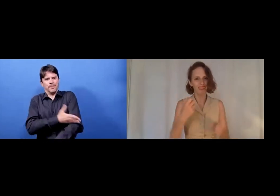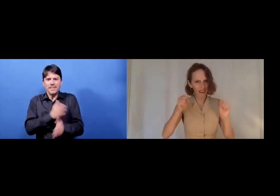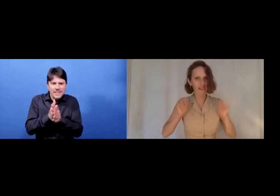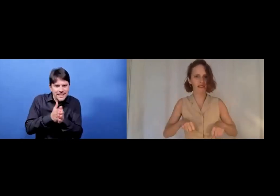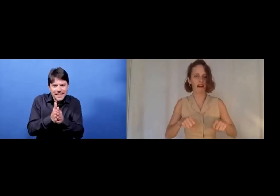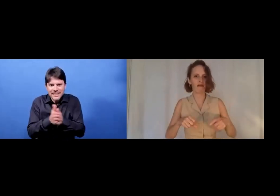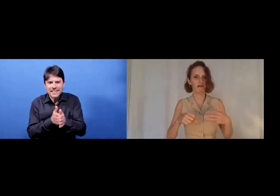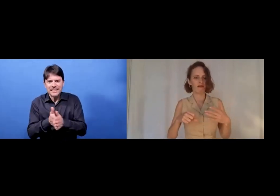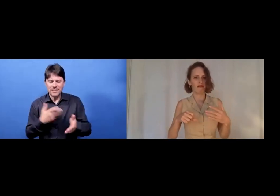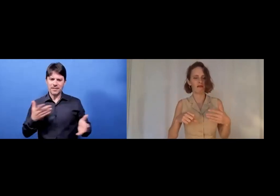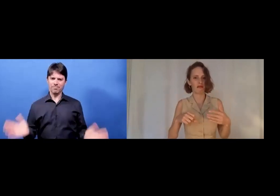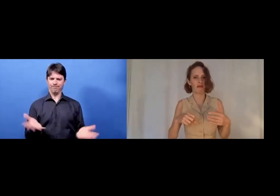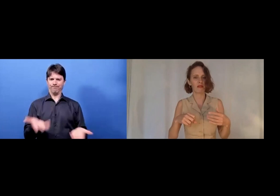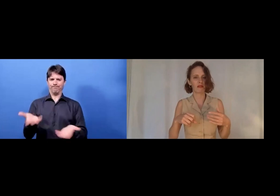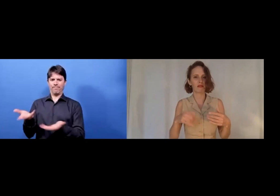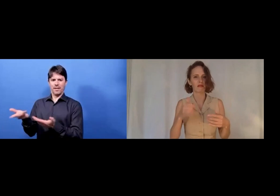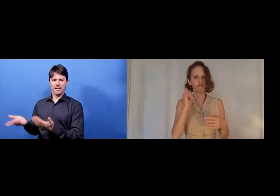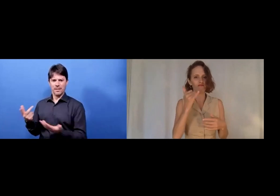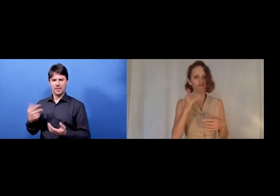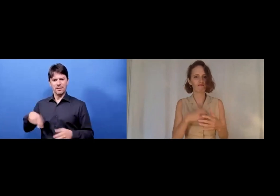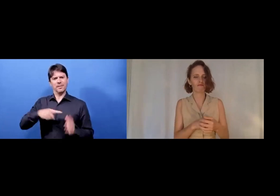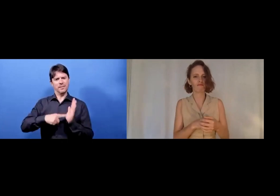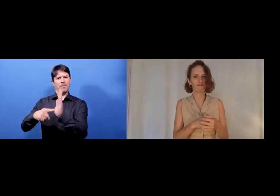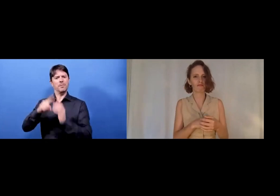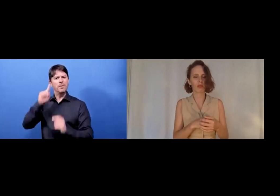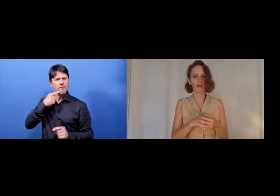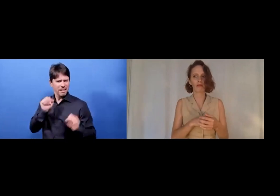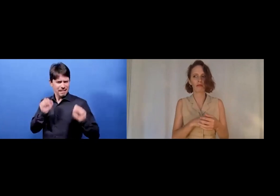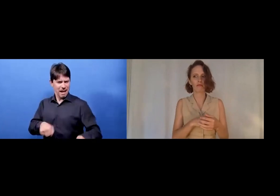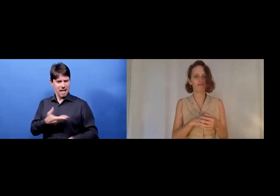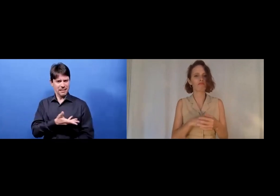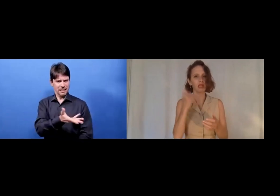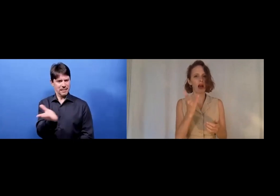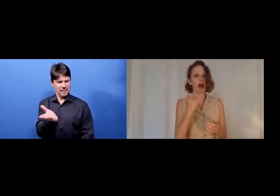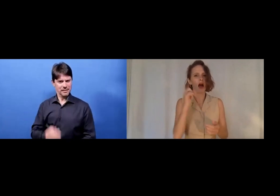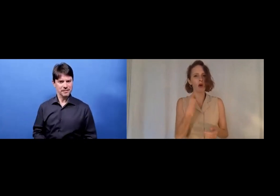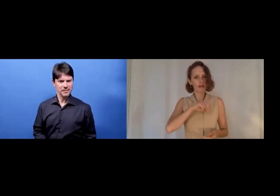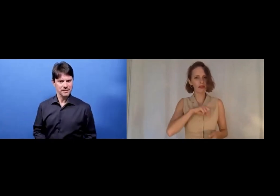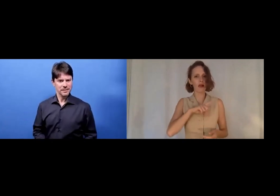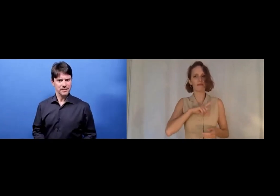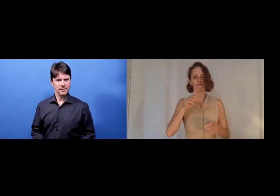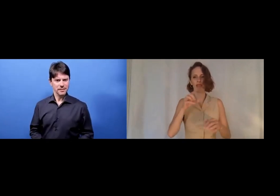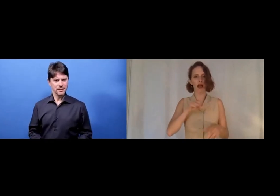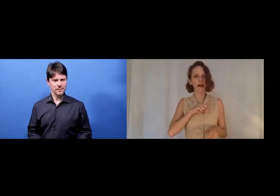and appreciate the impressive way they have gone.